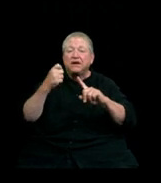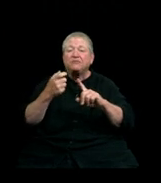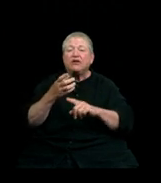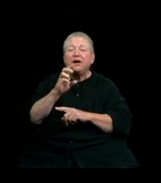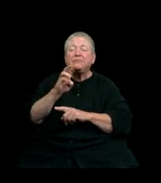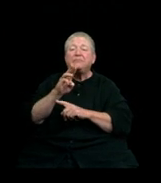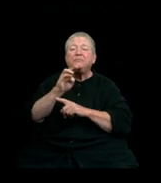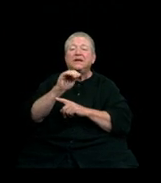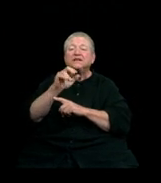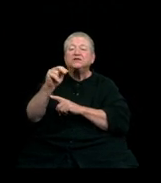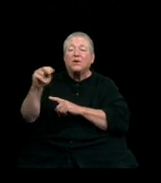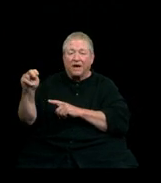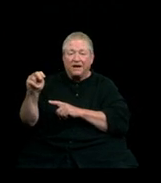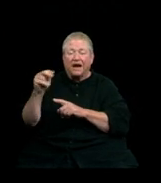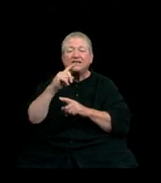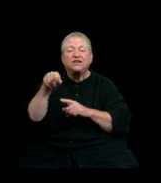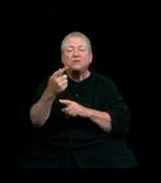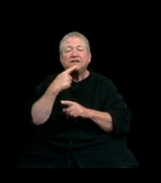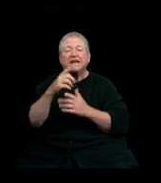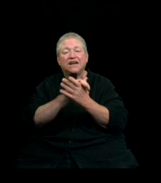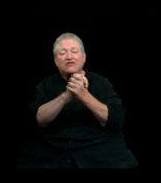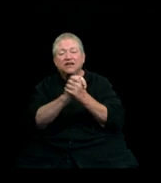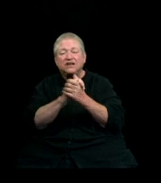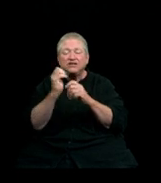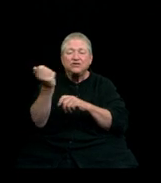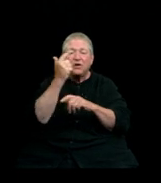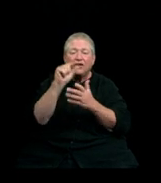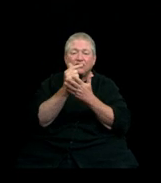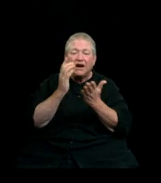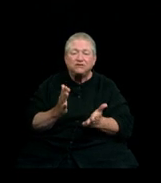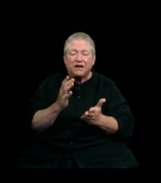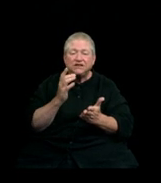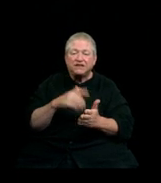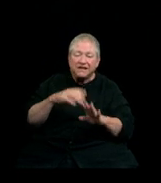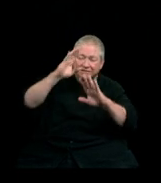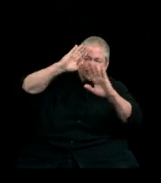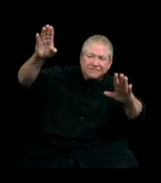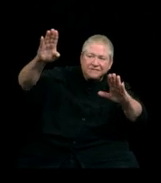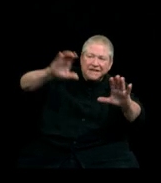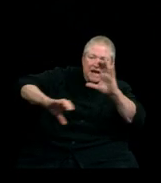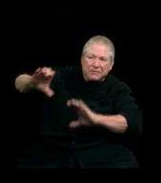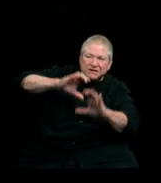I just want to say congratulations to all the graduates and a special shout out to my fellow Chemistry department majors.